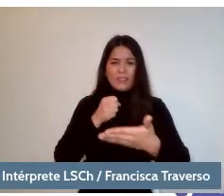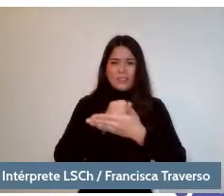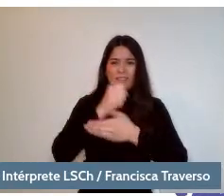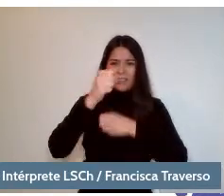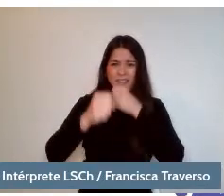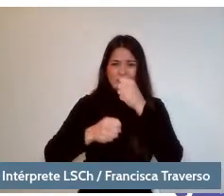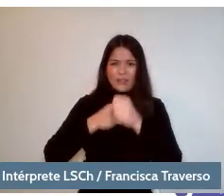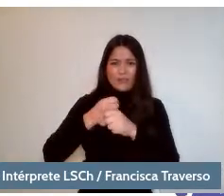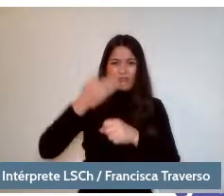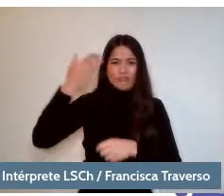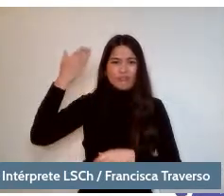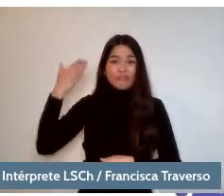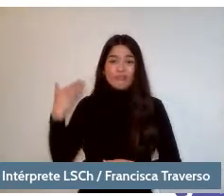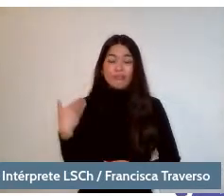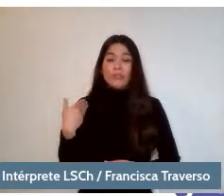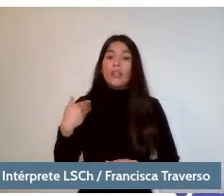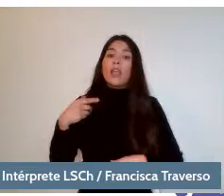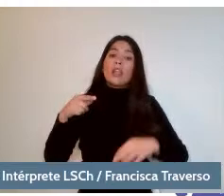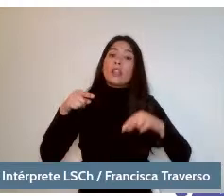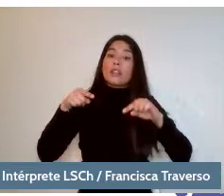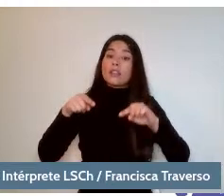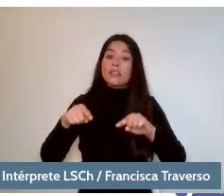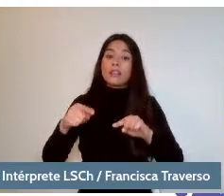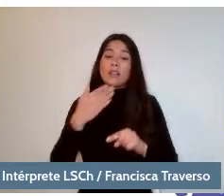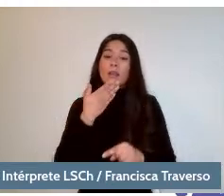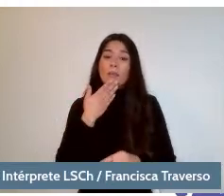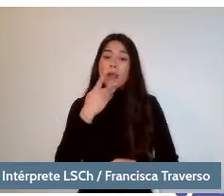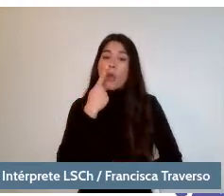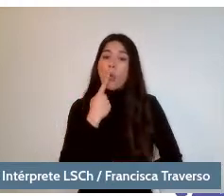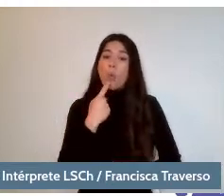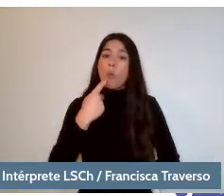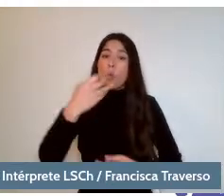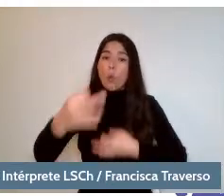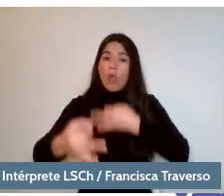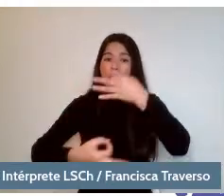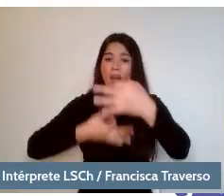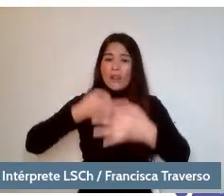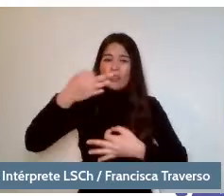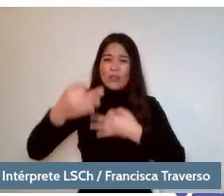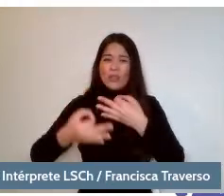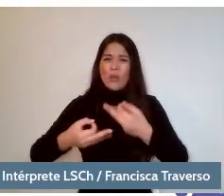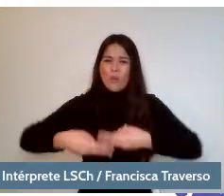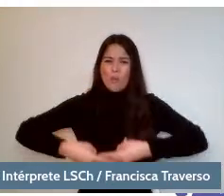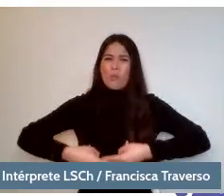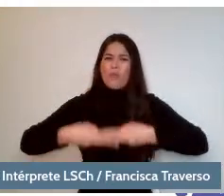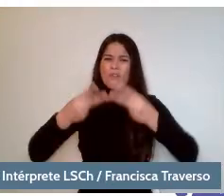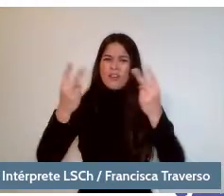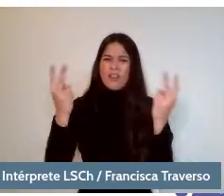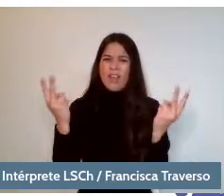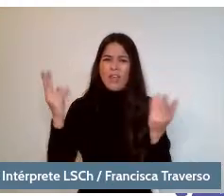Along with that, some of his stories have been published by such prestigious magazines as: